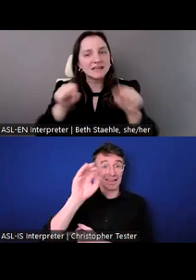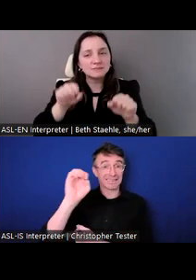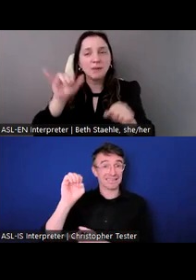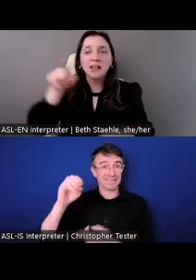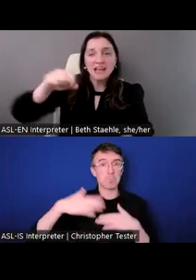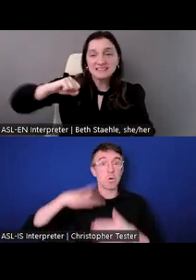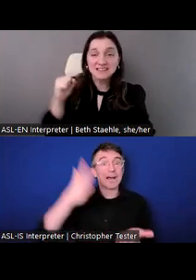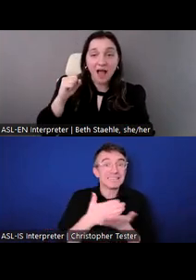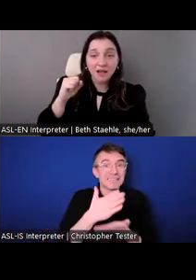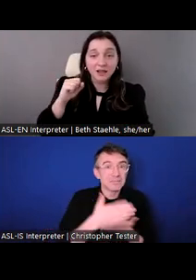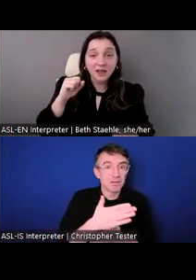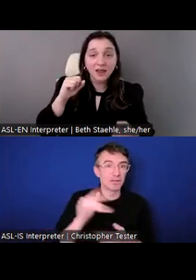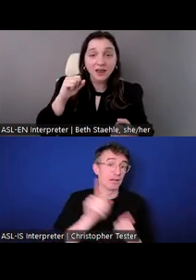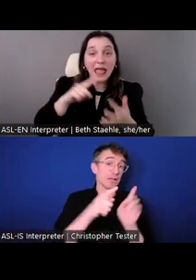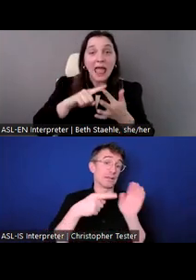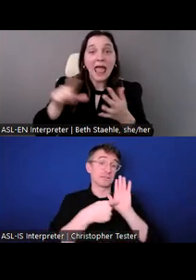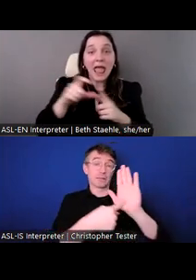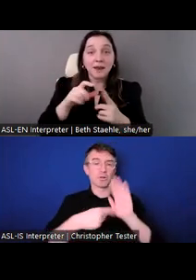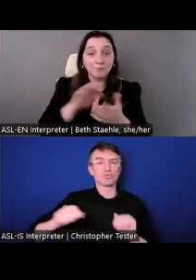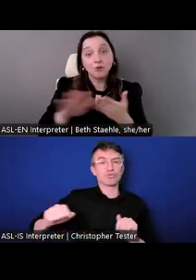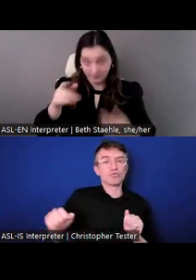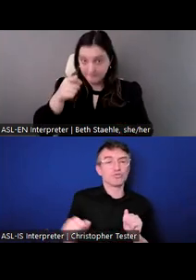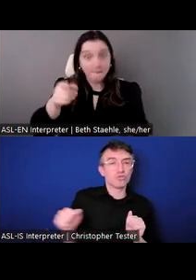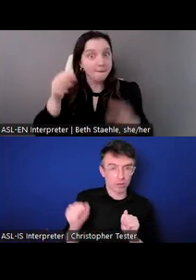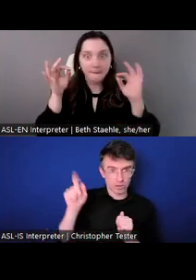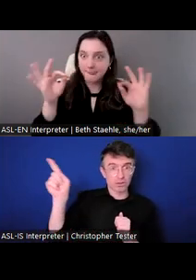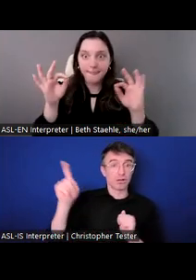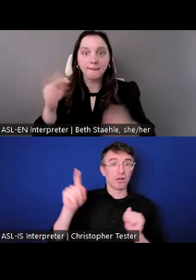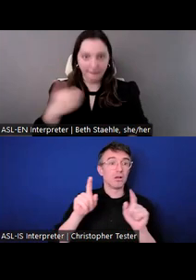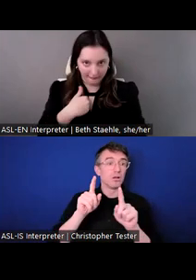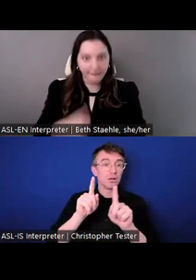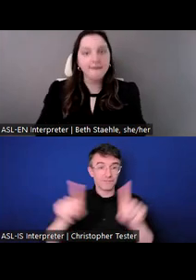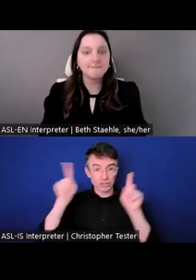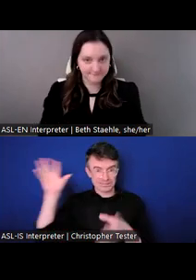That's a good thing.